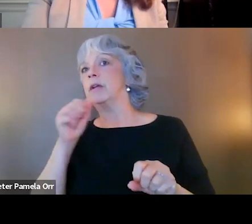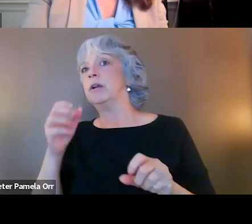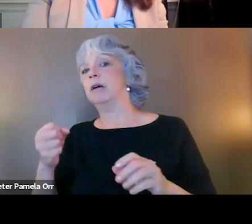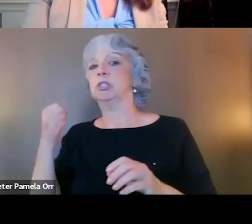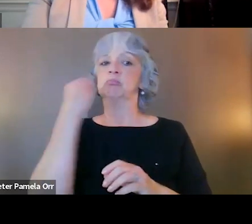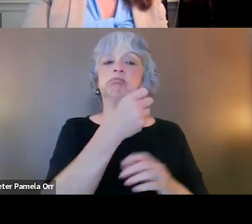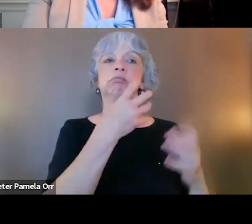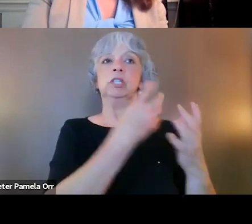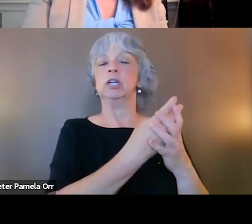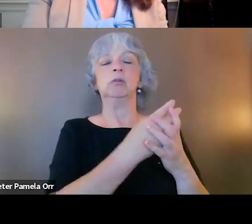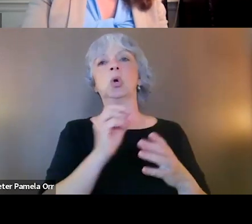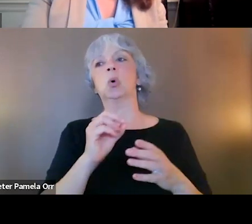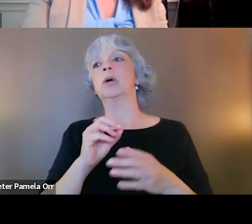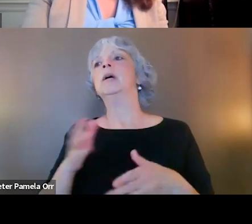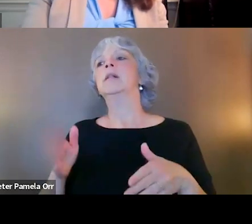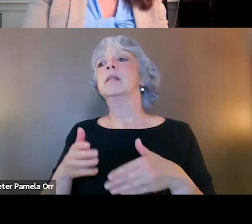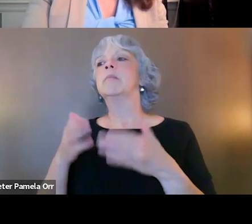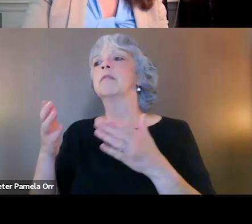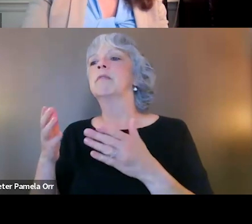you can do is is preventing that contact in the first place.